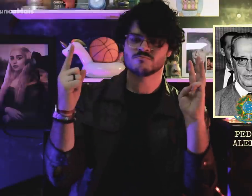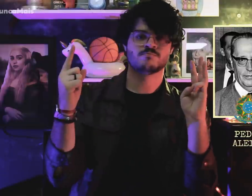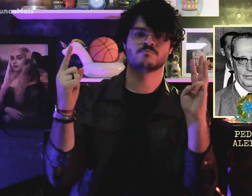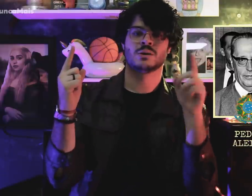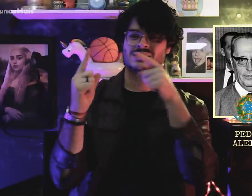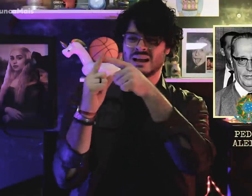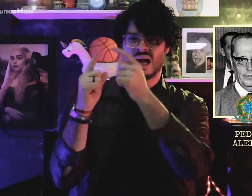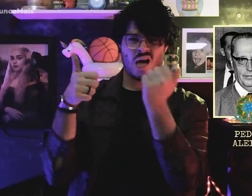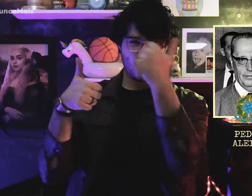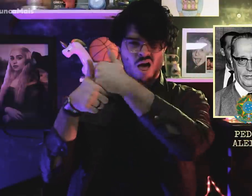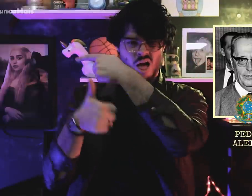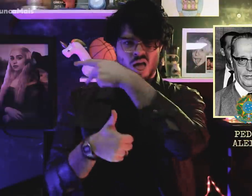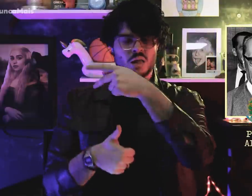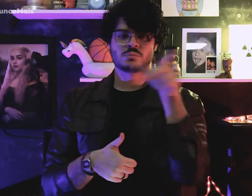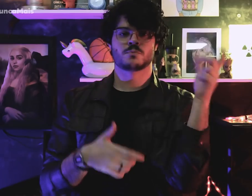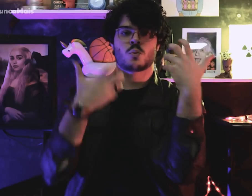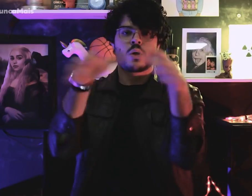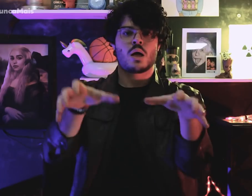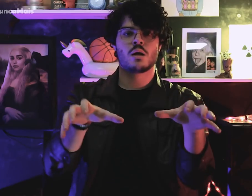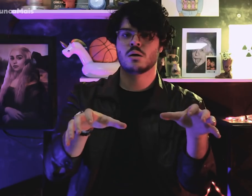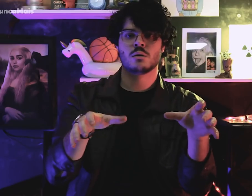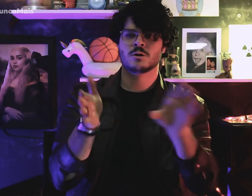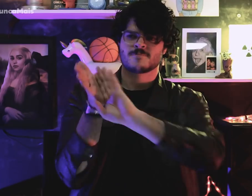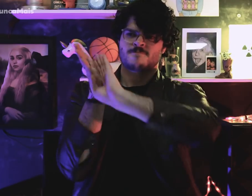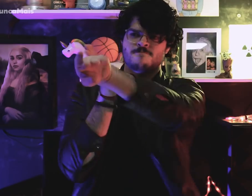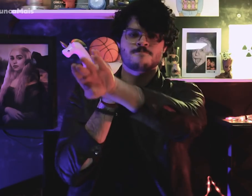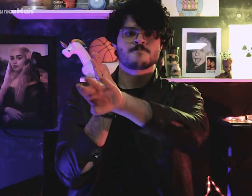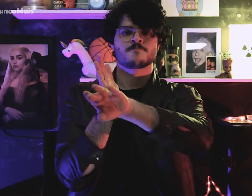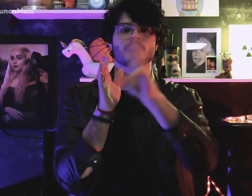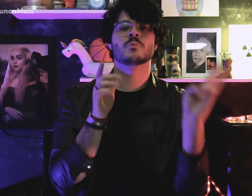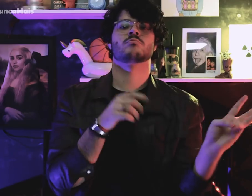that says the vice president must assume the presidency.